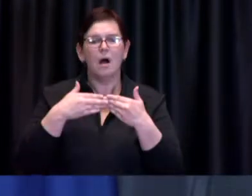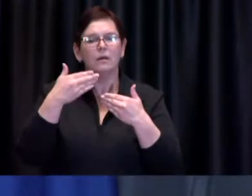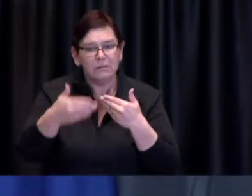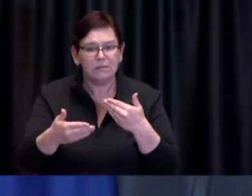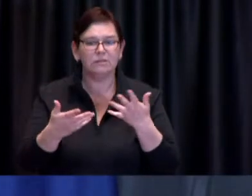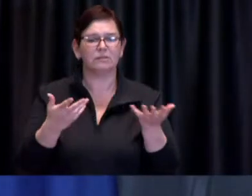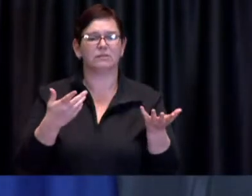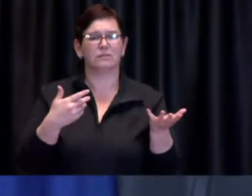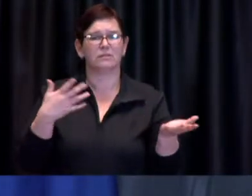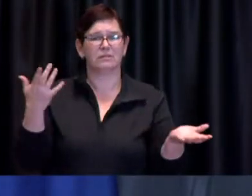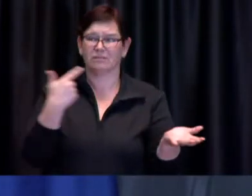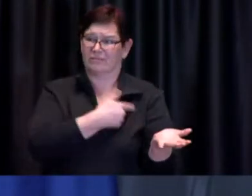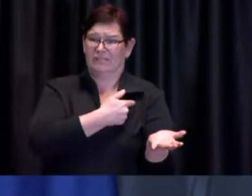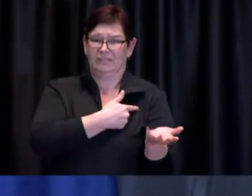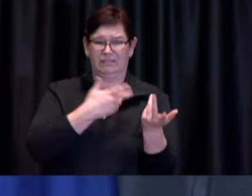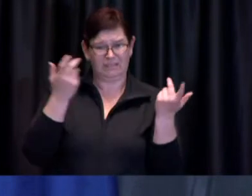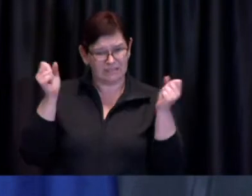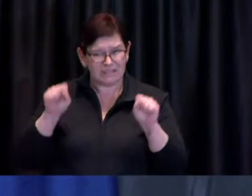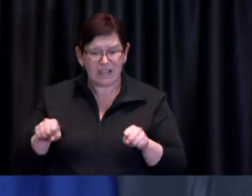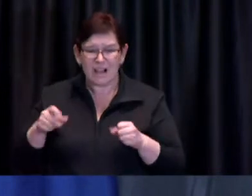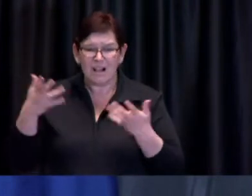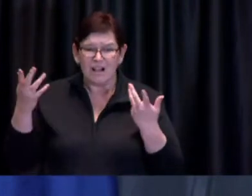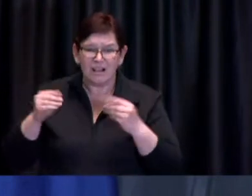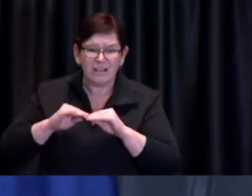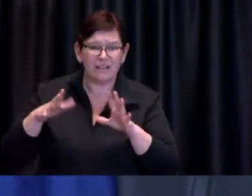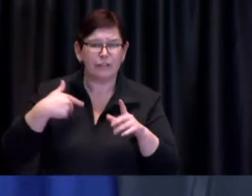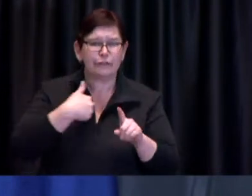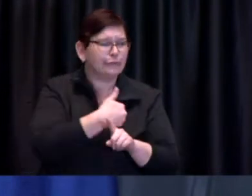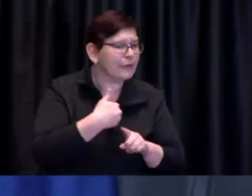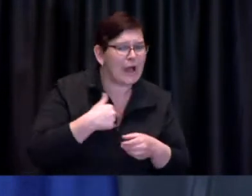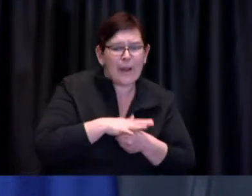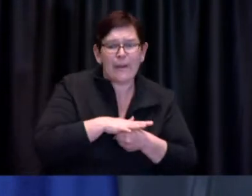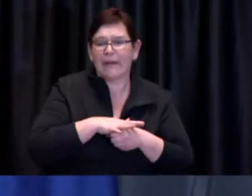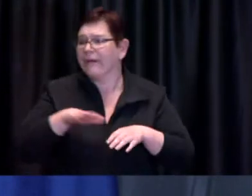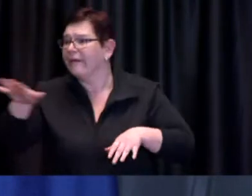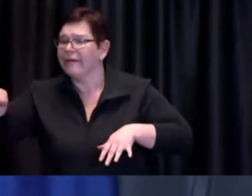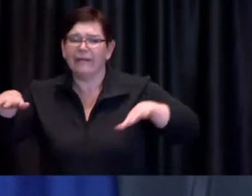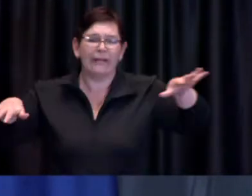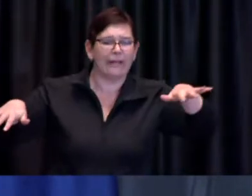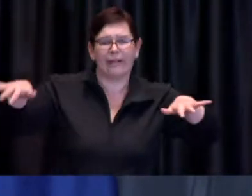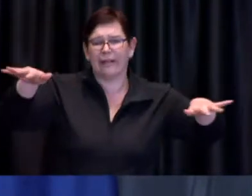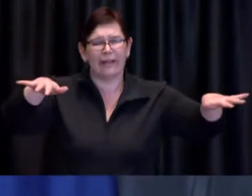we're all regional and municipal governments and have we have some uh you know tweaks involved in different